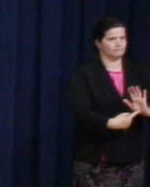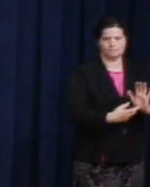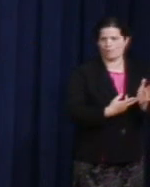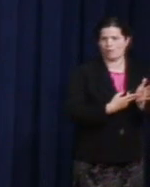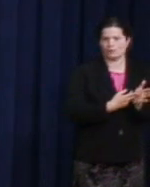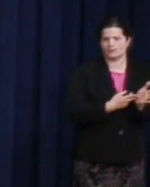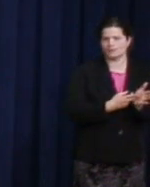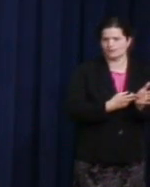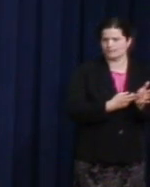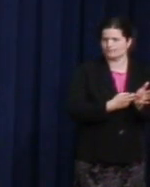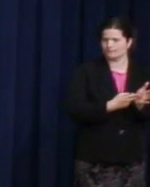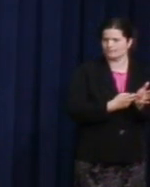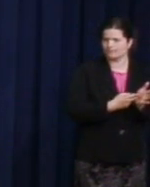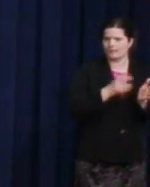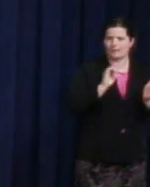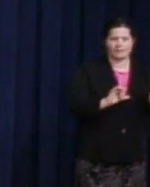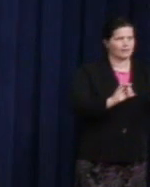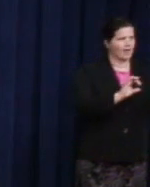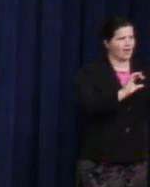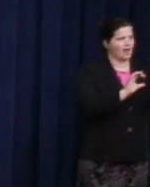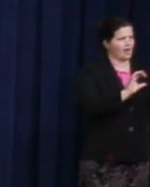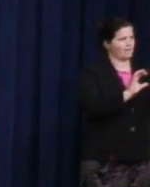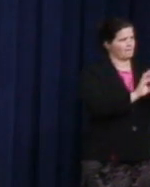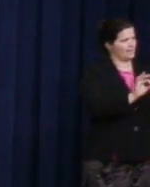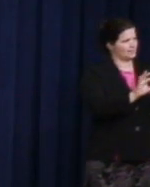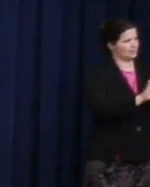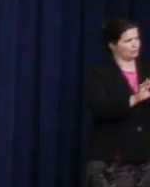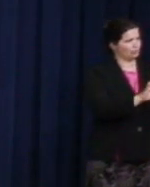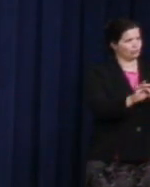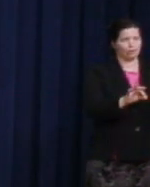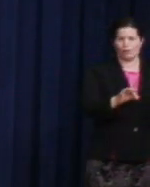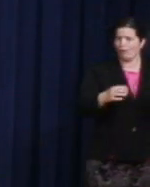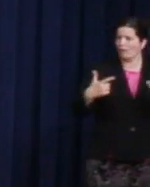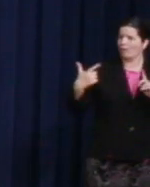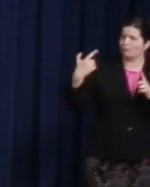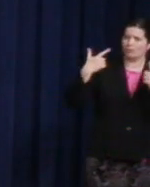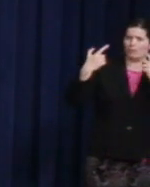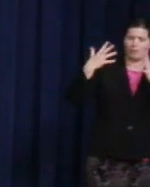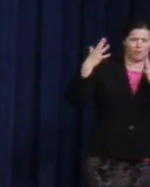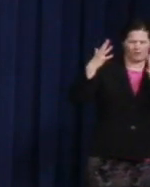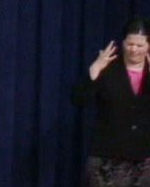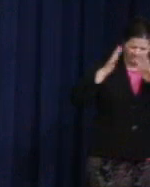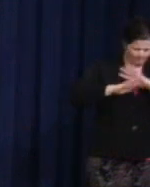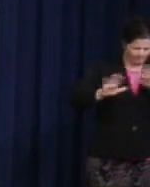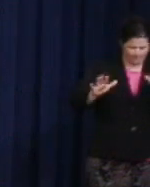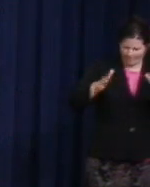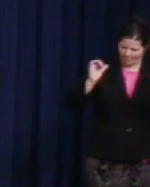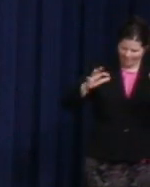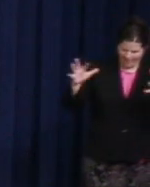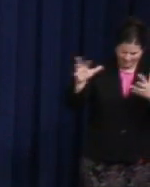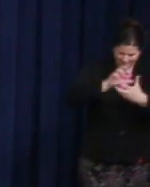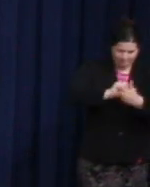message let these bullets that smash through my brain, smash through every mask of impoticity, every closet door in which